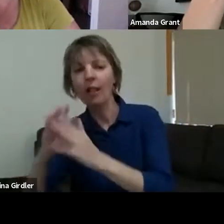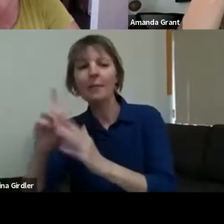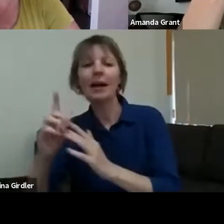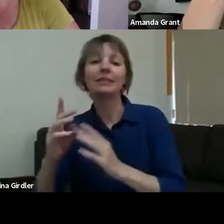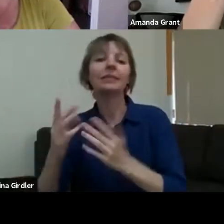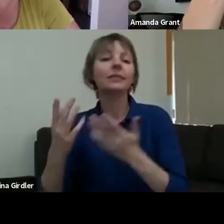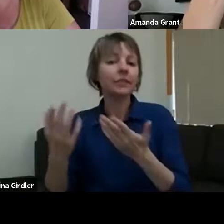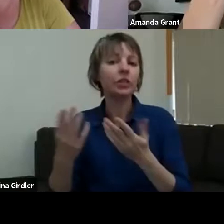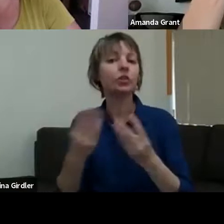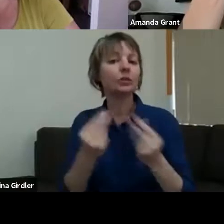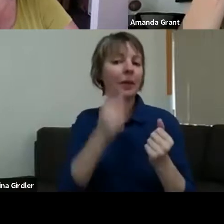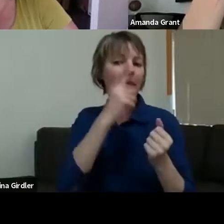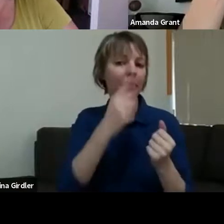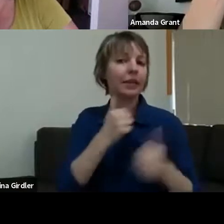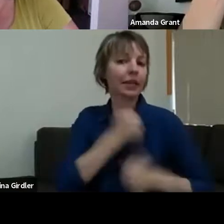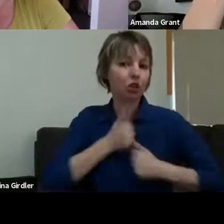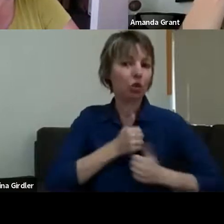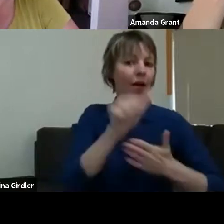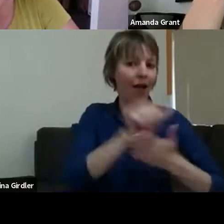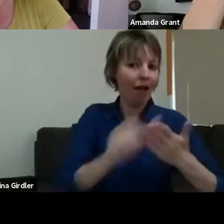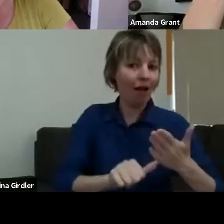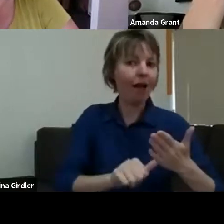too. It just took a couple of years to get to that place where you